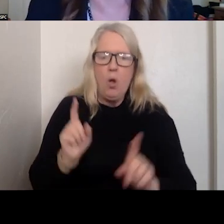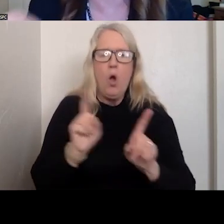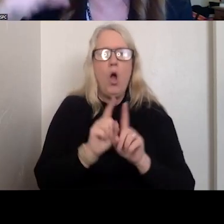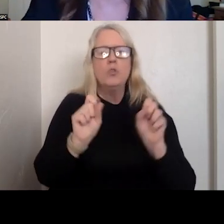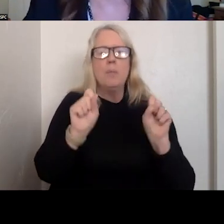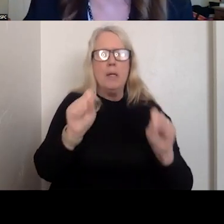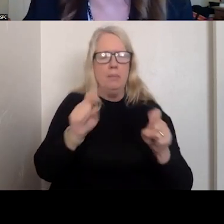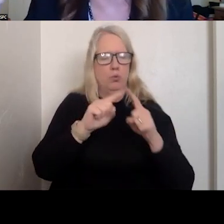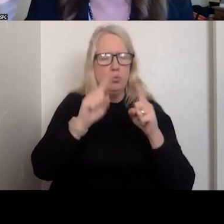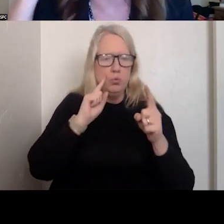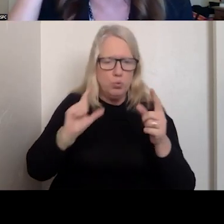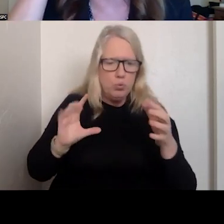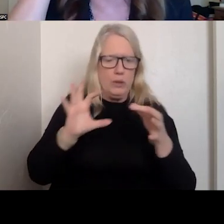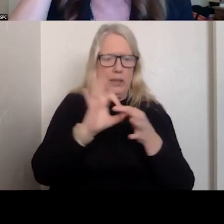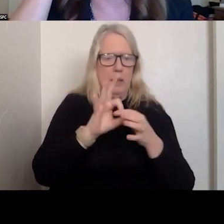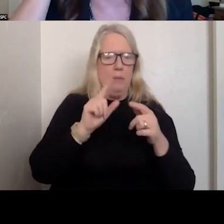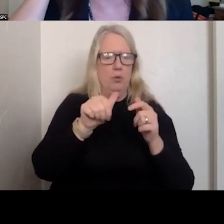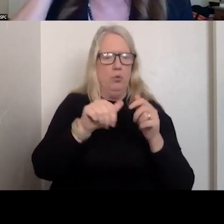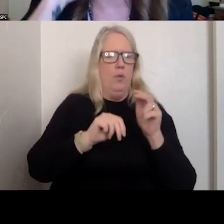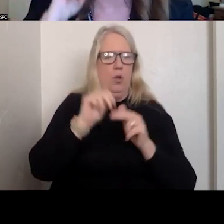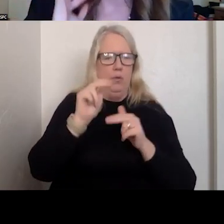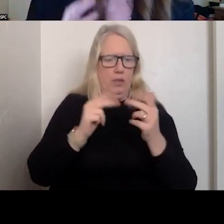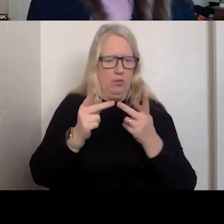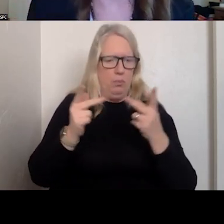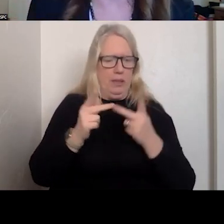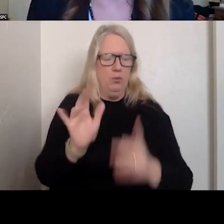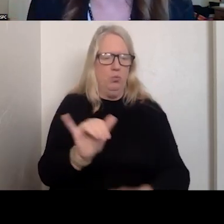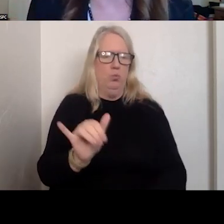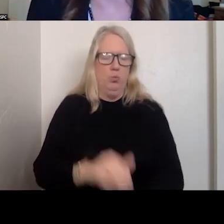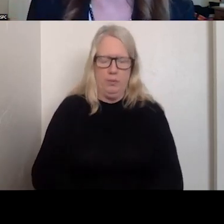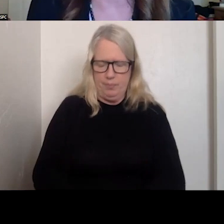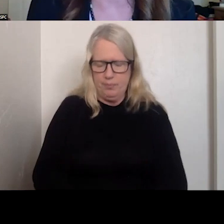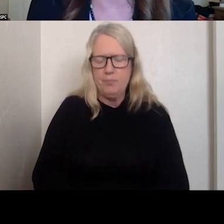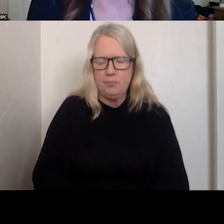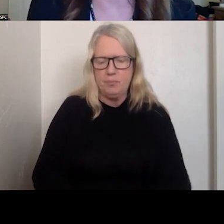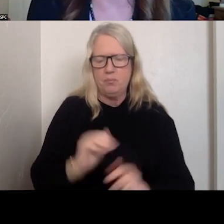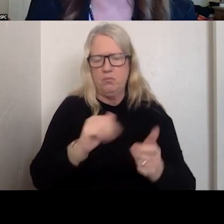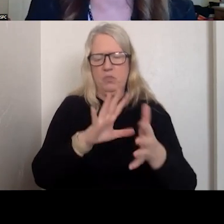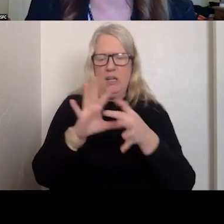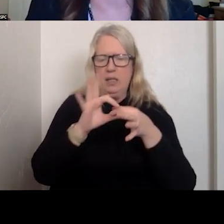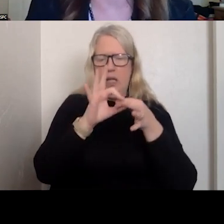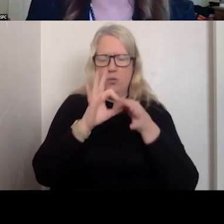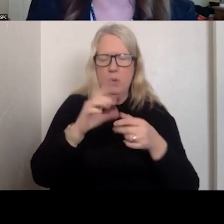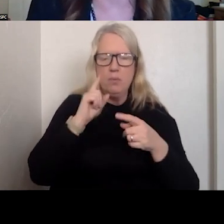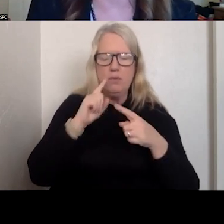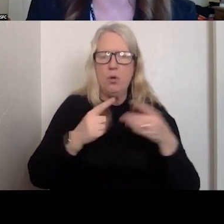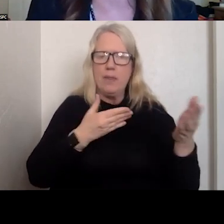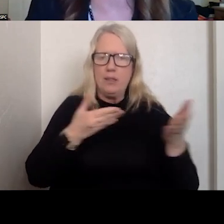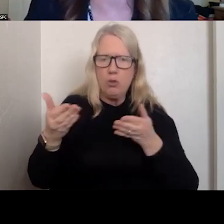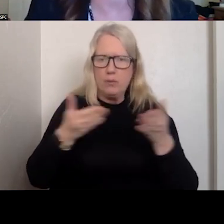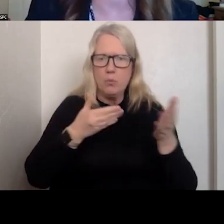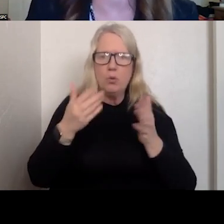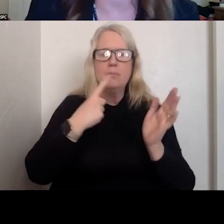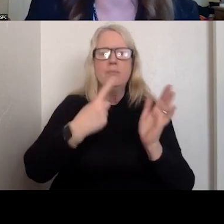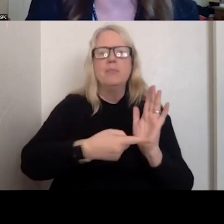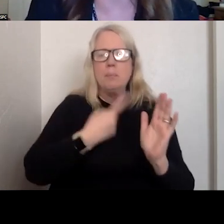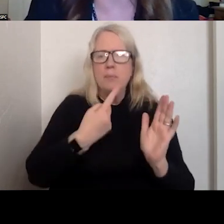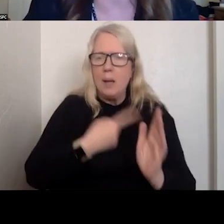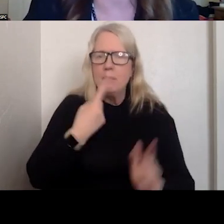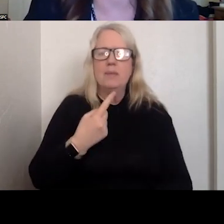CONNECT TO FACILITY BASED CARE AND ALSO COORDINATE THAT TRANSPORT. SOMETIMES THEY SKIP THE MOBILE